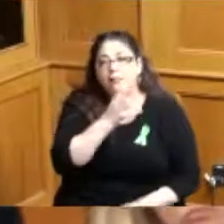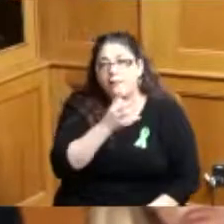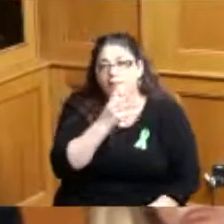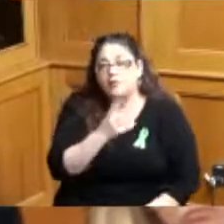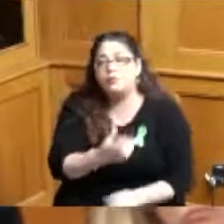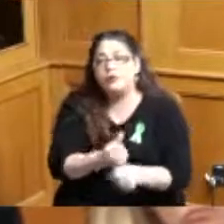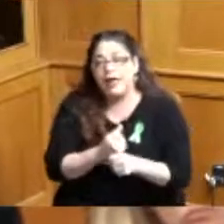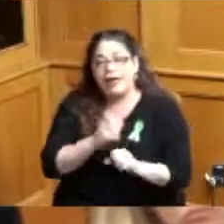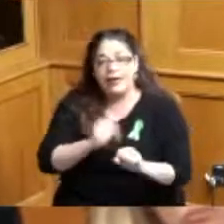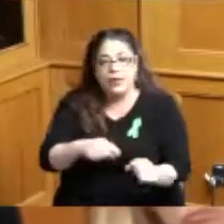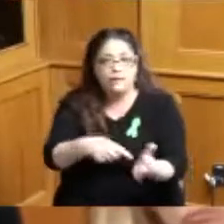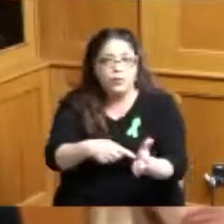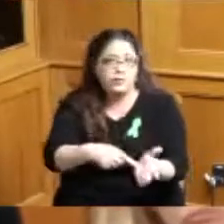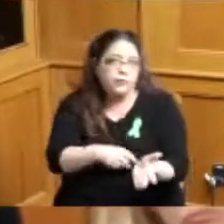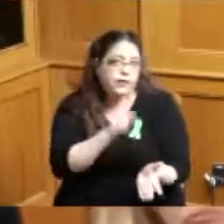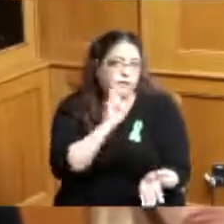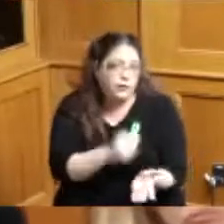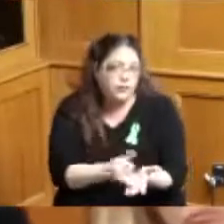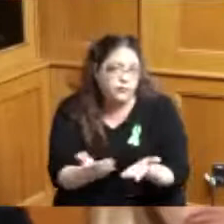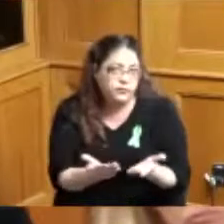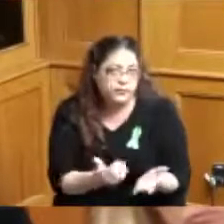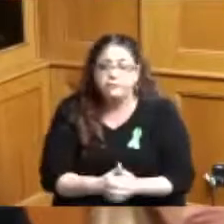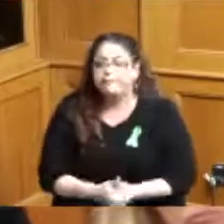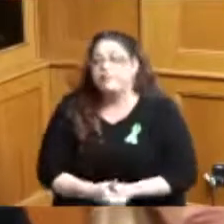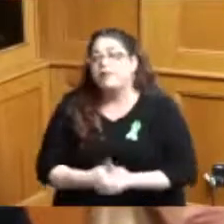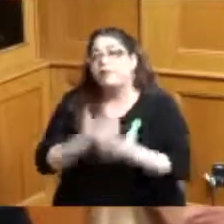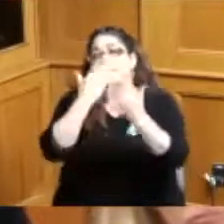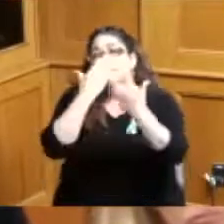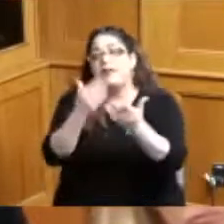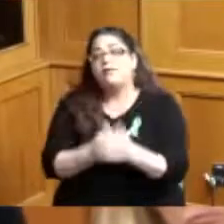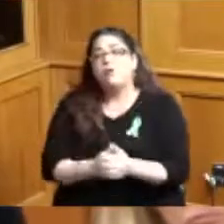so thank you for your consideration and we commend you on the really thoughtful process